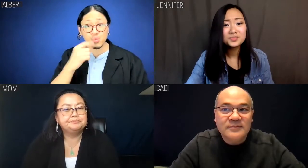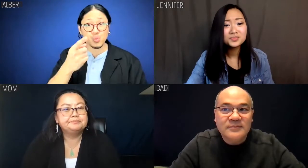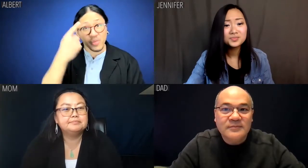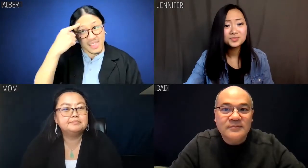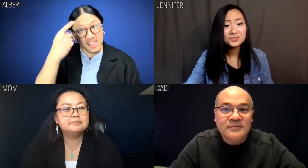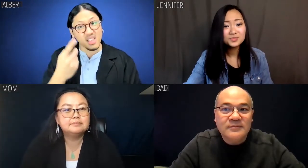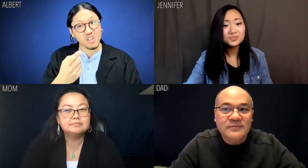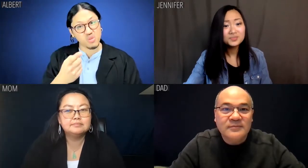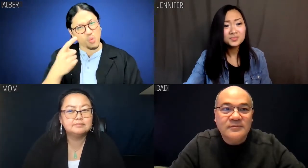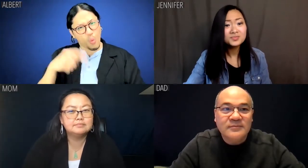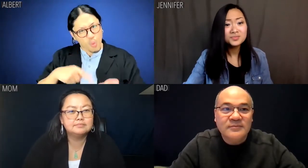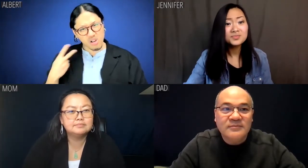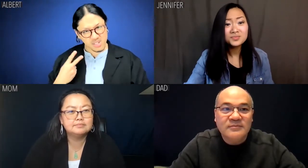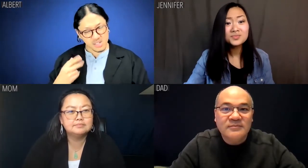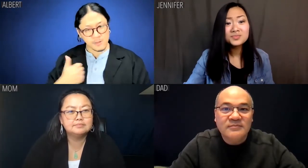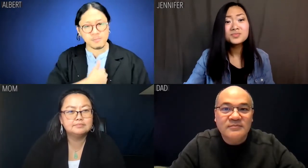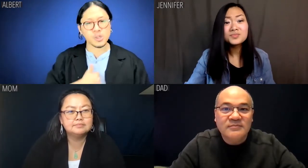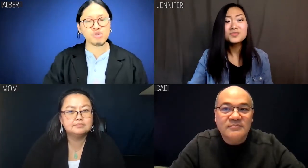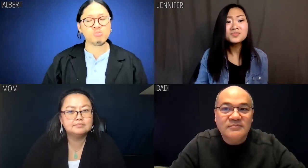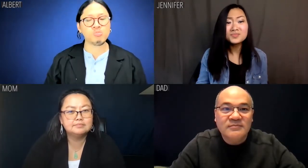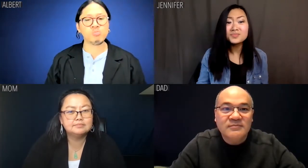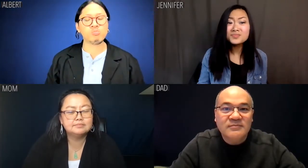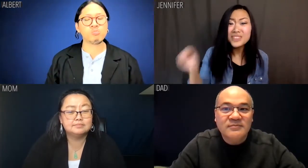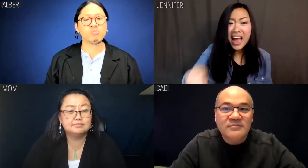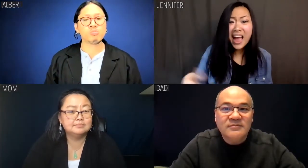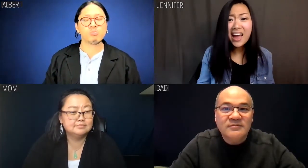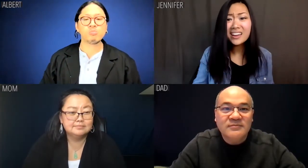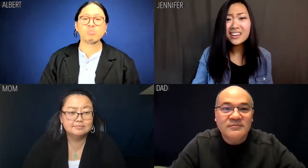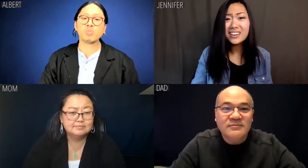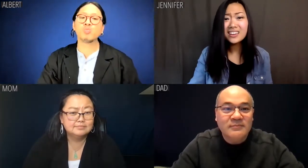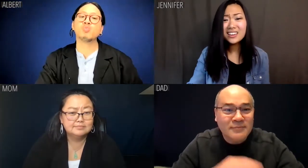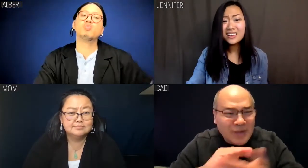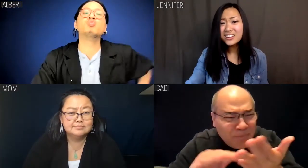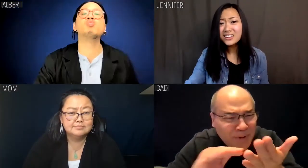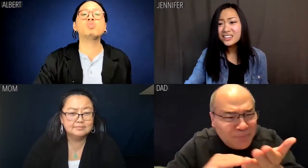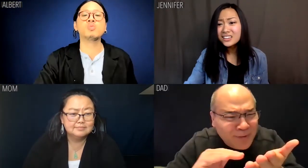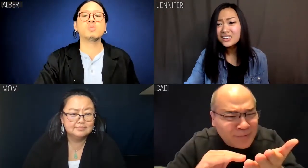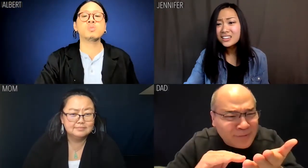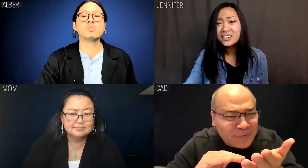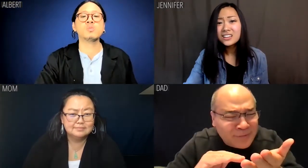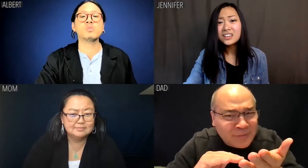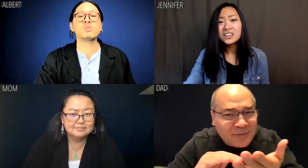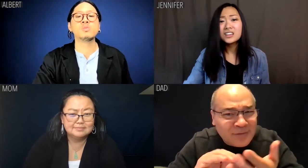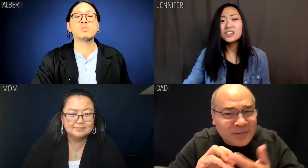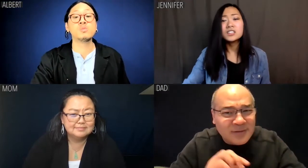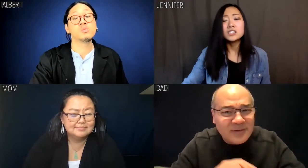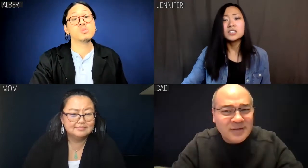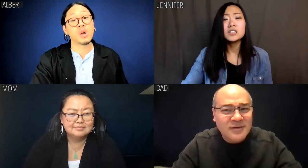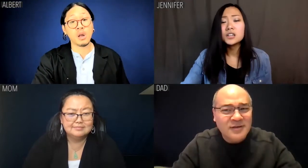don't you think you always an apology? Jennifer: Yeah! Dad: I beg your pardon?